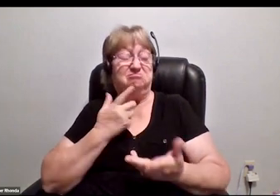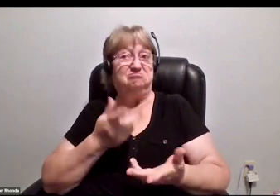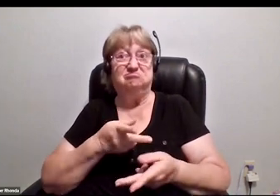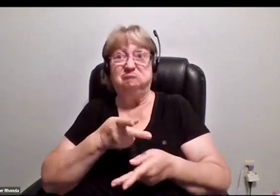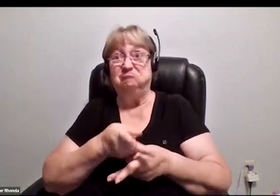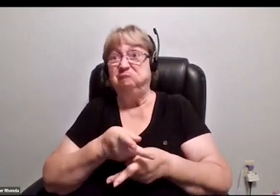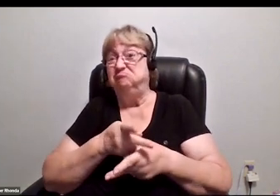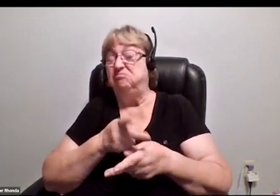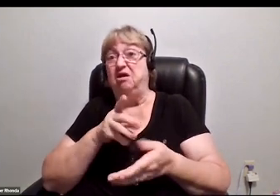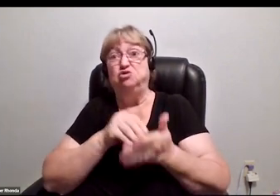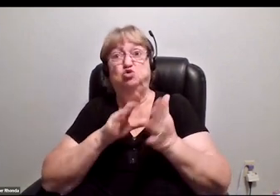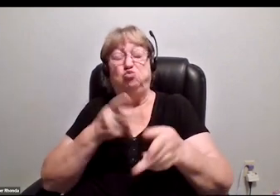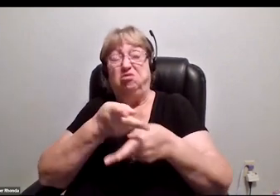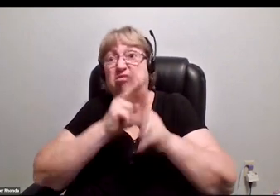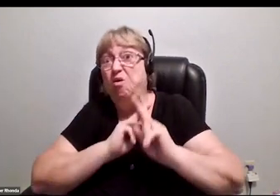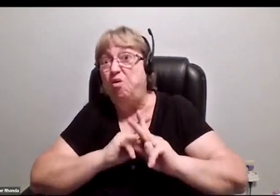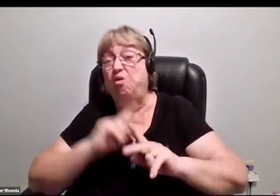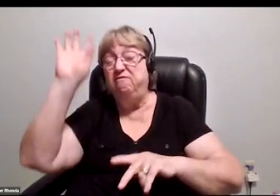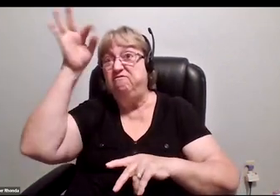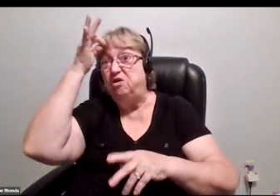whether it be other situations?